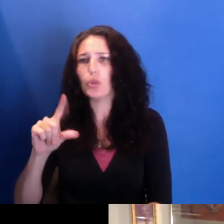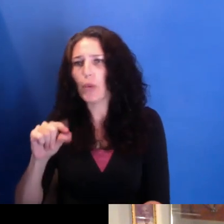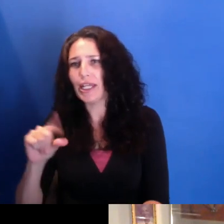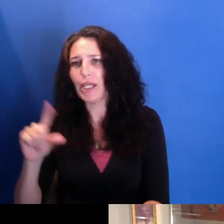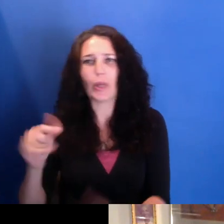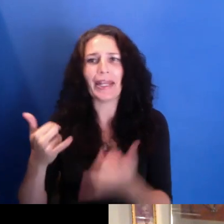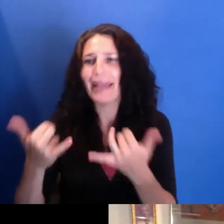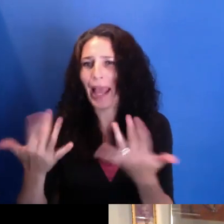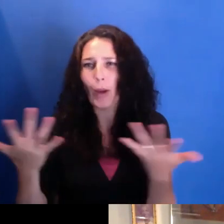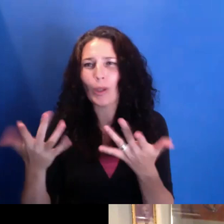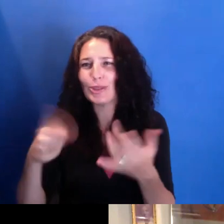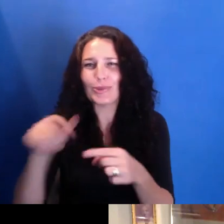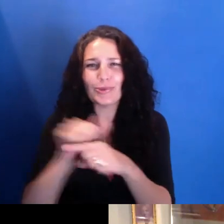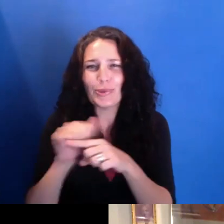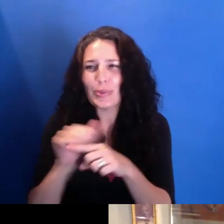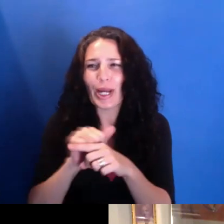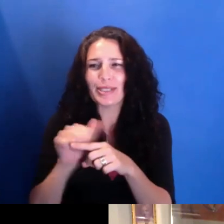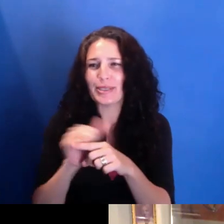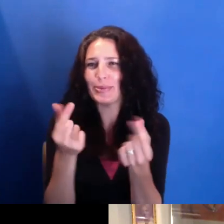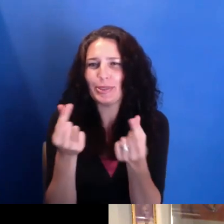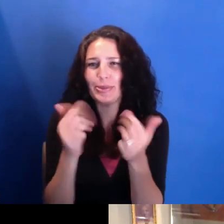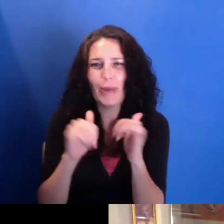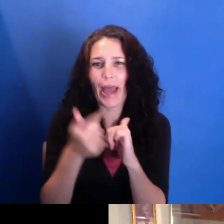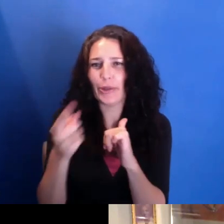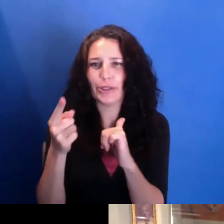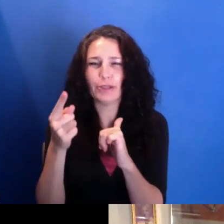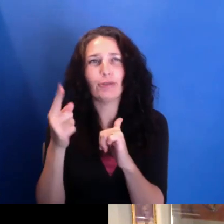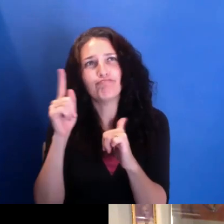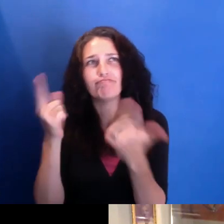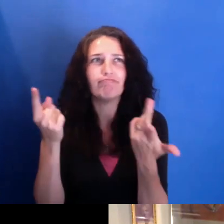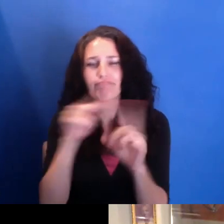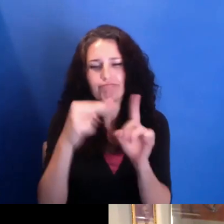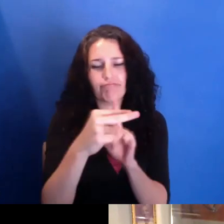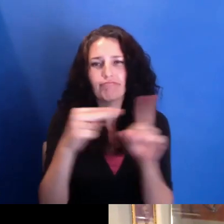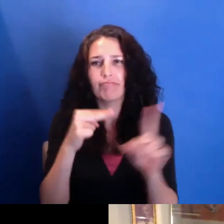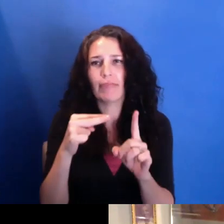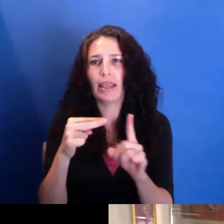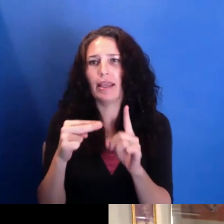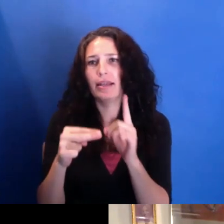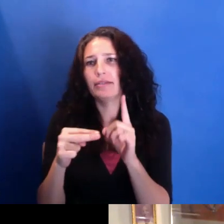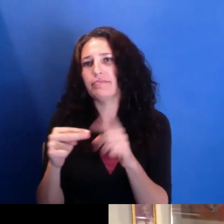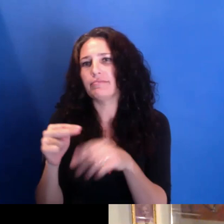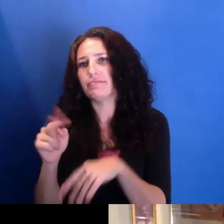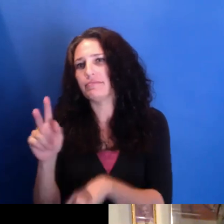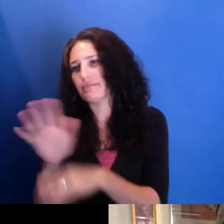What-- you know, what is-- how do you look at media creation? Yeah. Well, I'm so glad you said that, so glad you said that